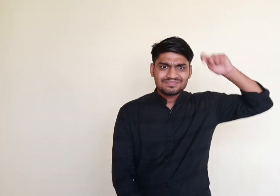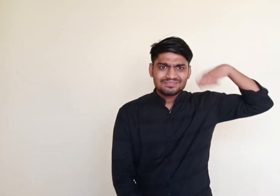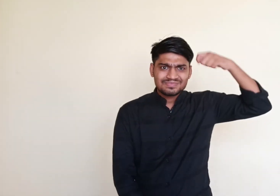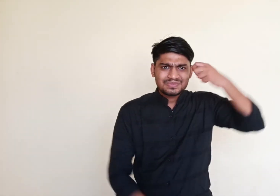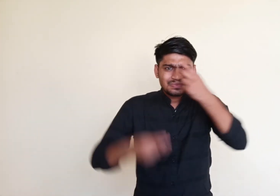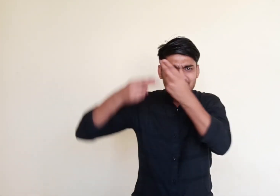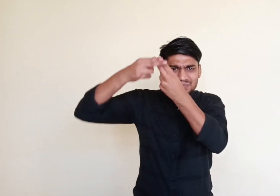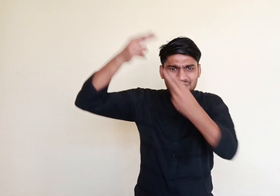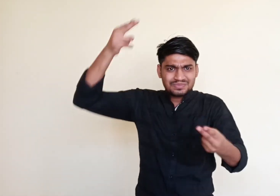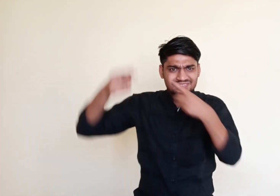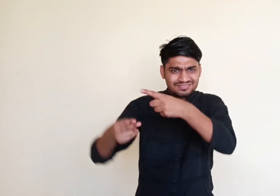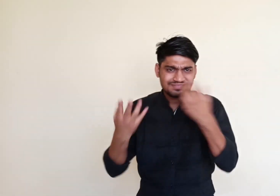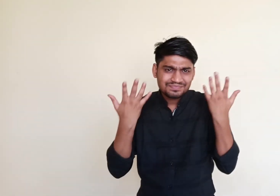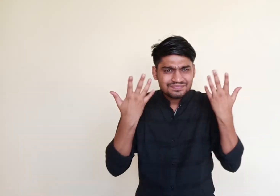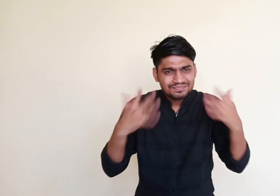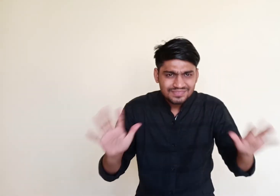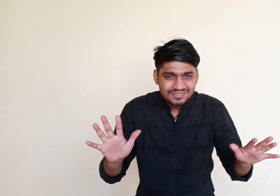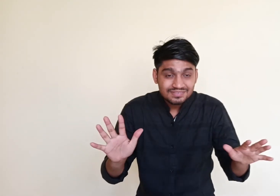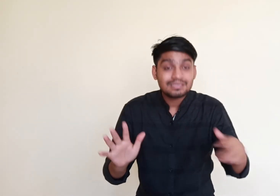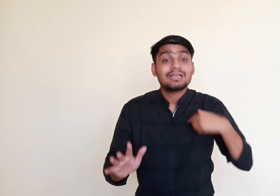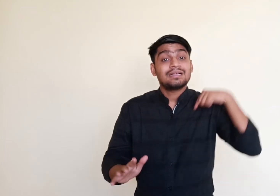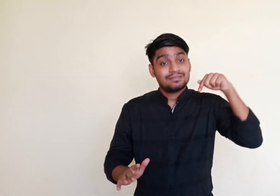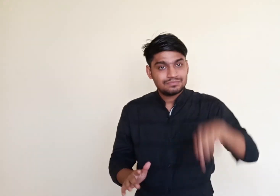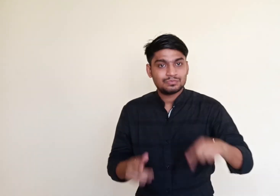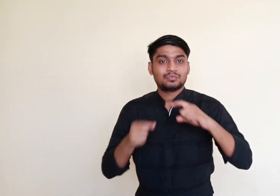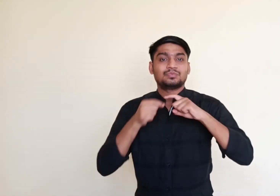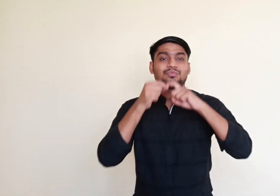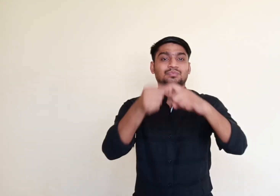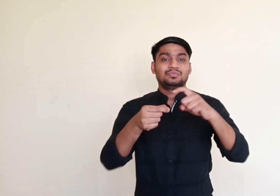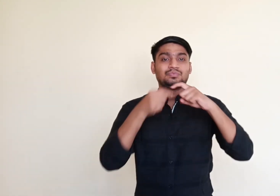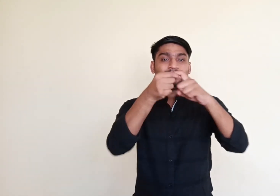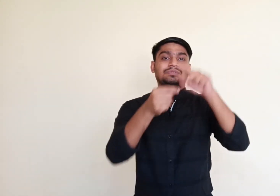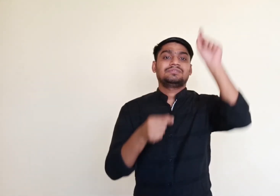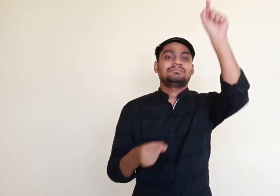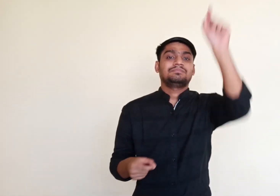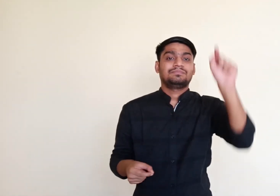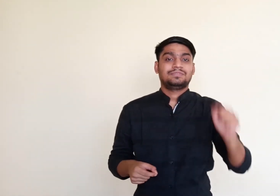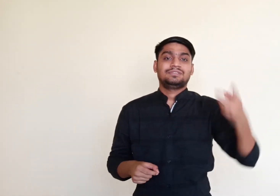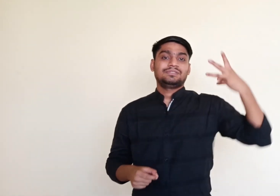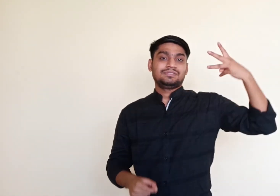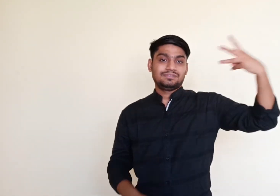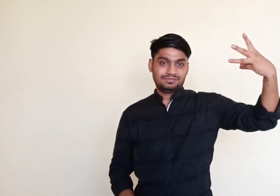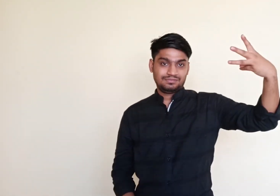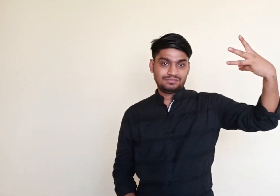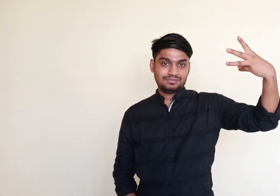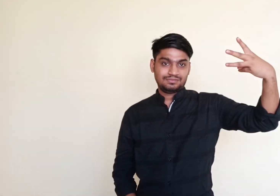You all have watched this video. Now I have a few questions for you.